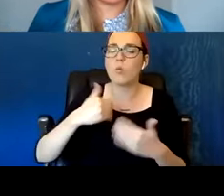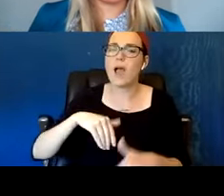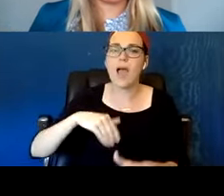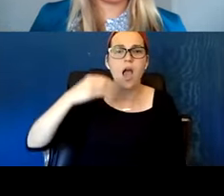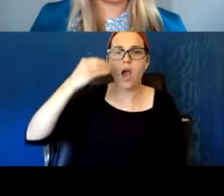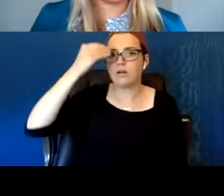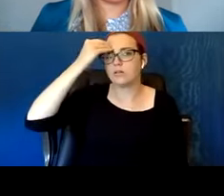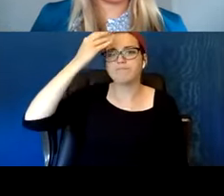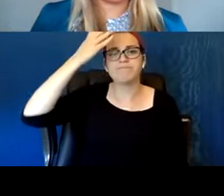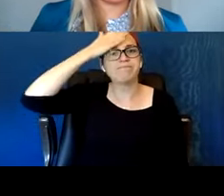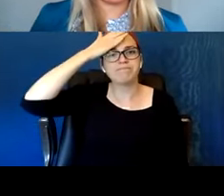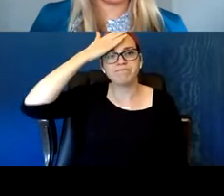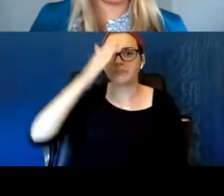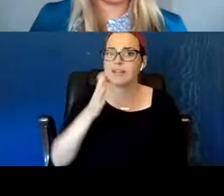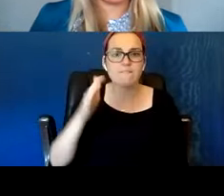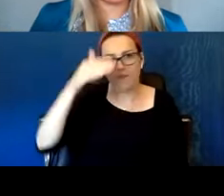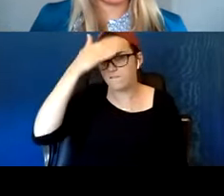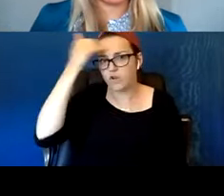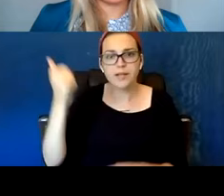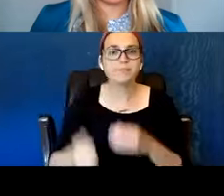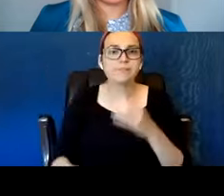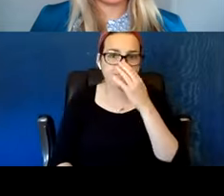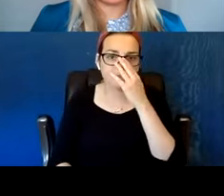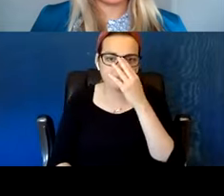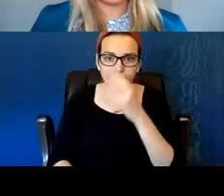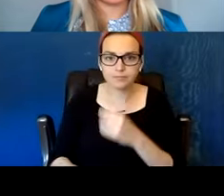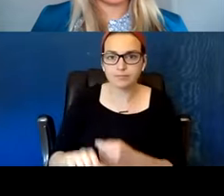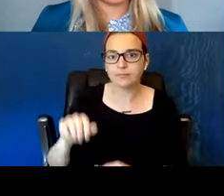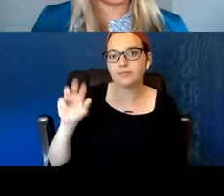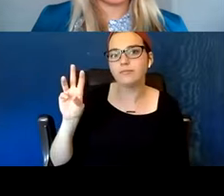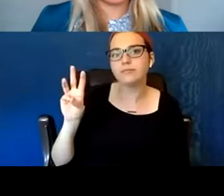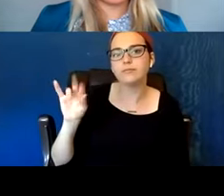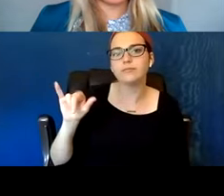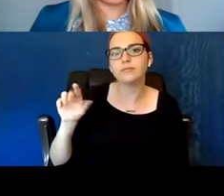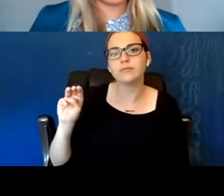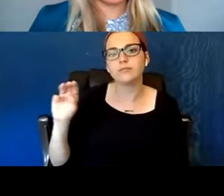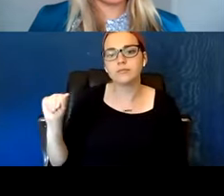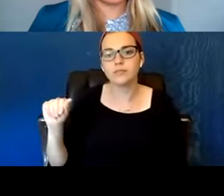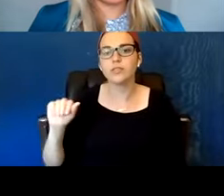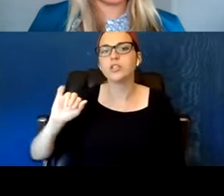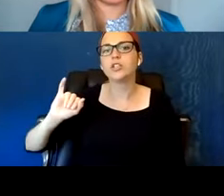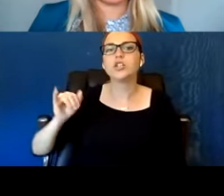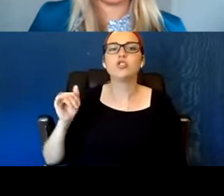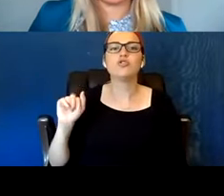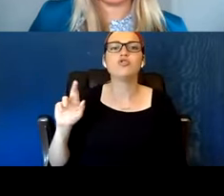Yeah, Jared and I came across a client and we had been talking to him for a long time and he wasn't receptive at all.